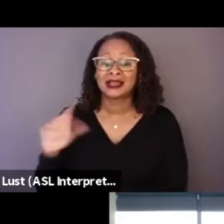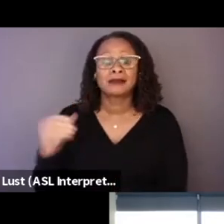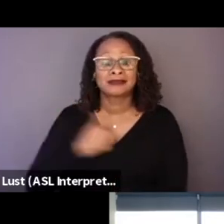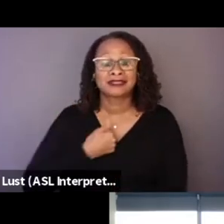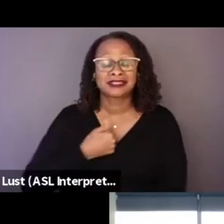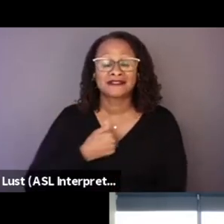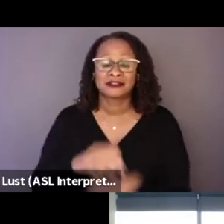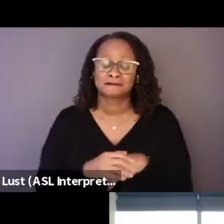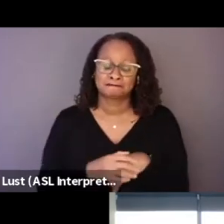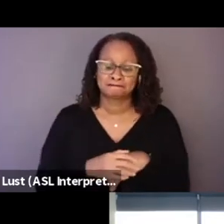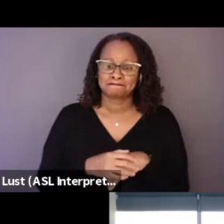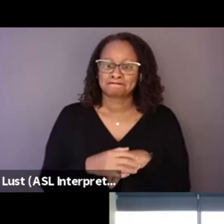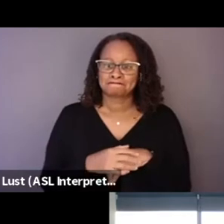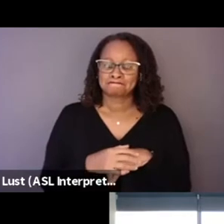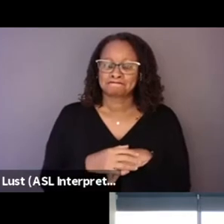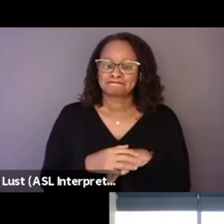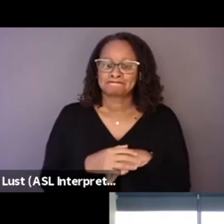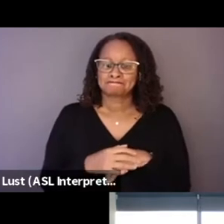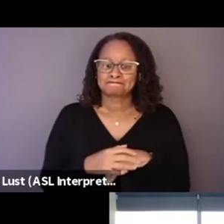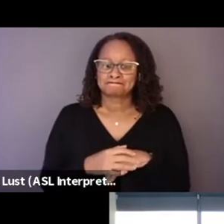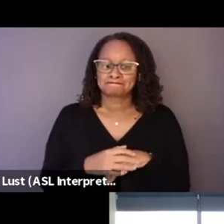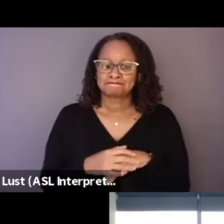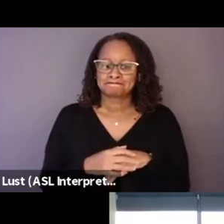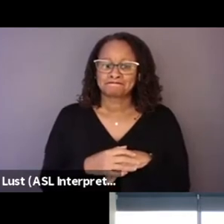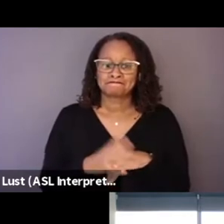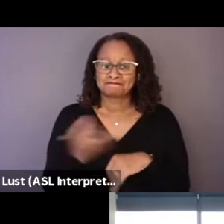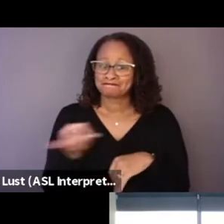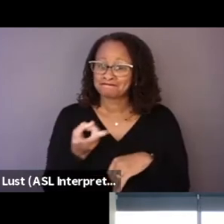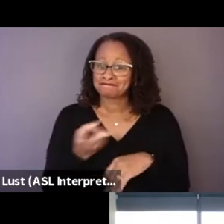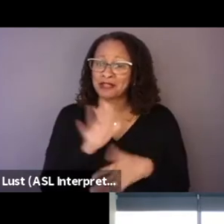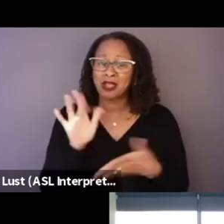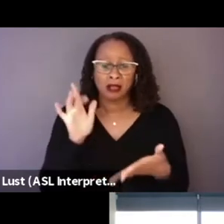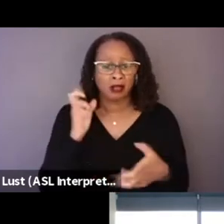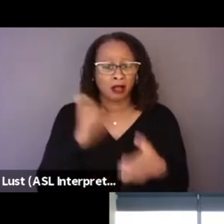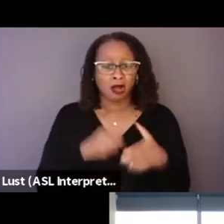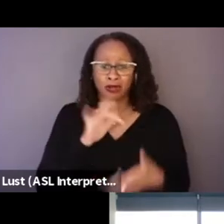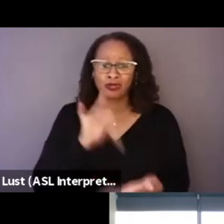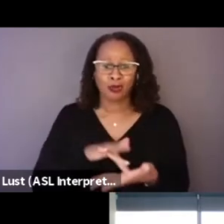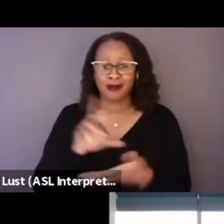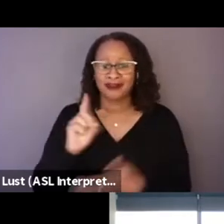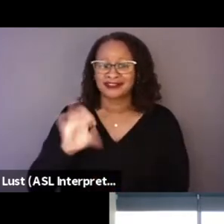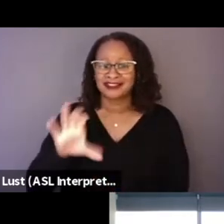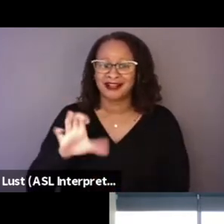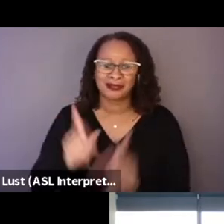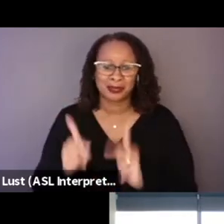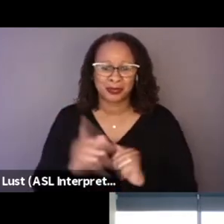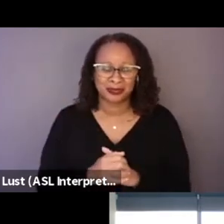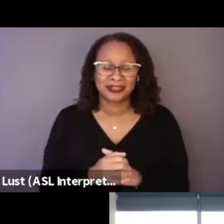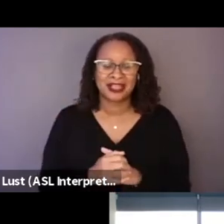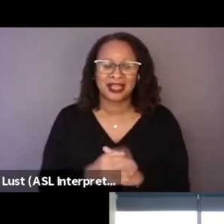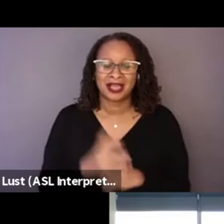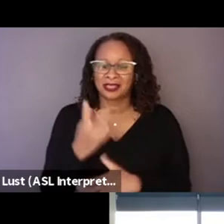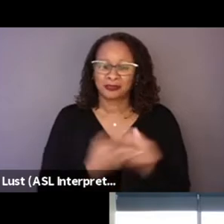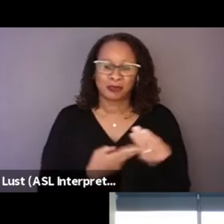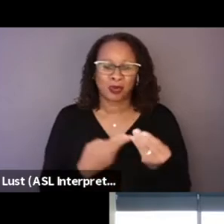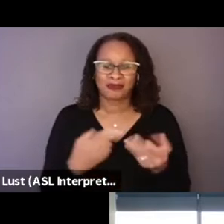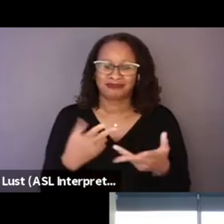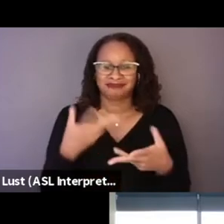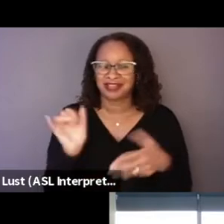They are hardcore documentary people, they're both like, programmers and they'd never done fiction